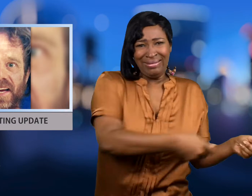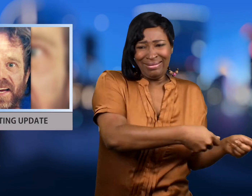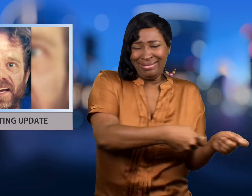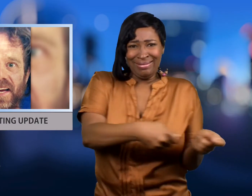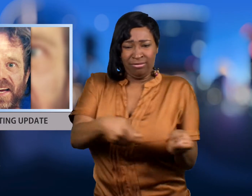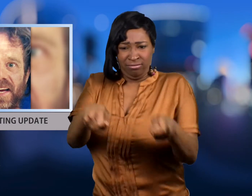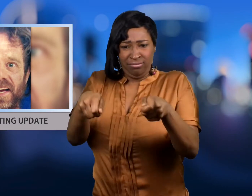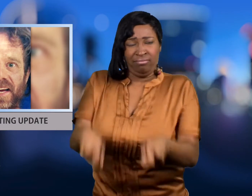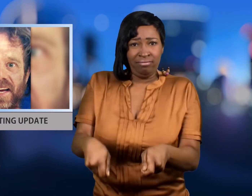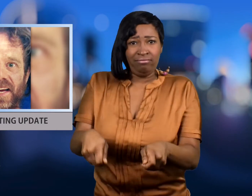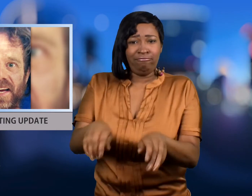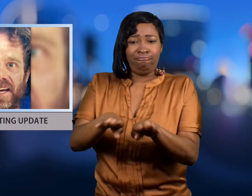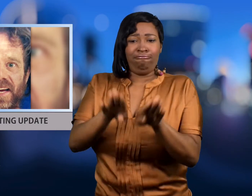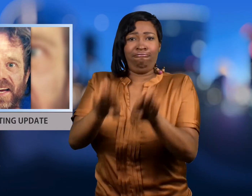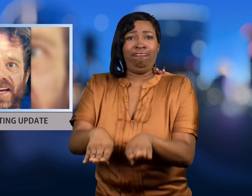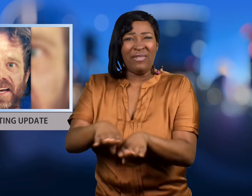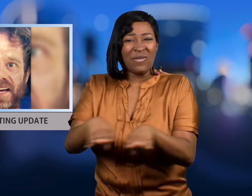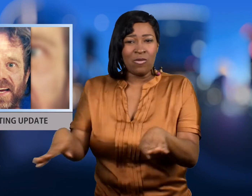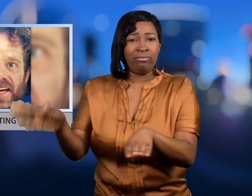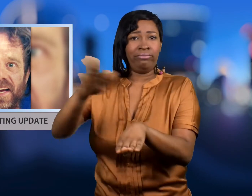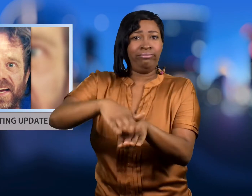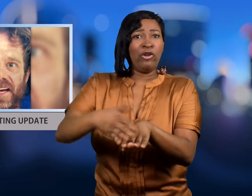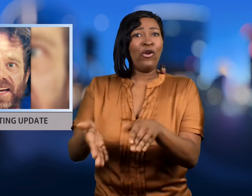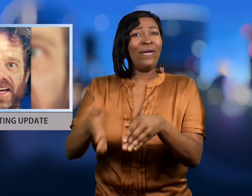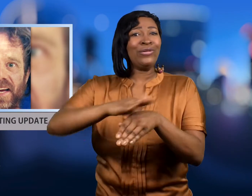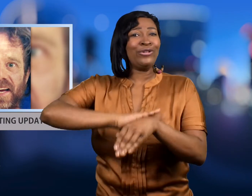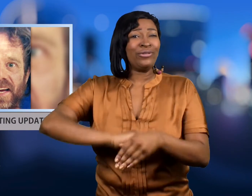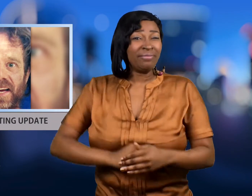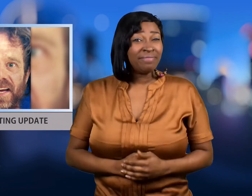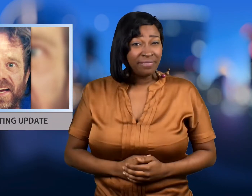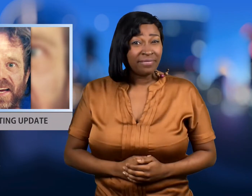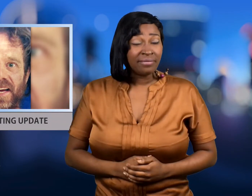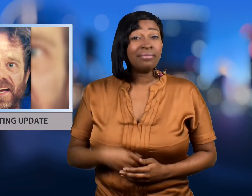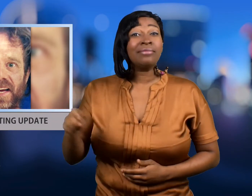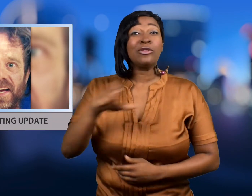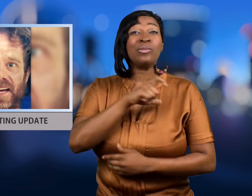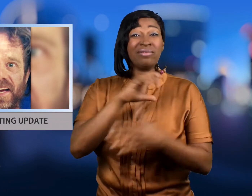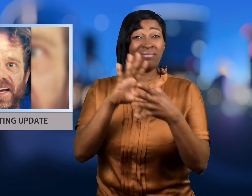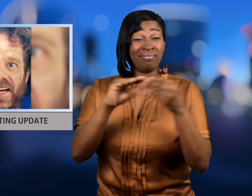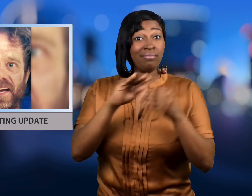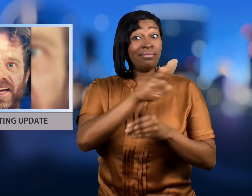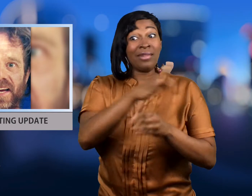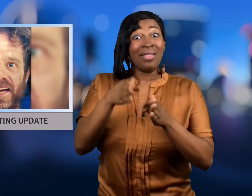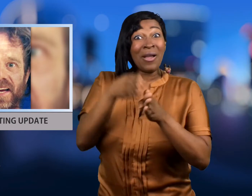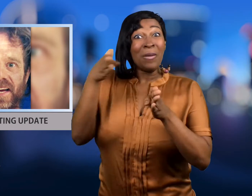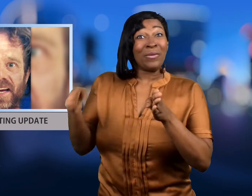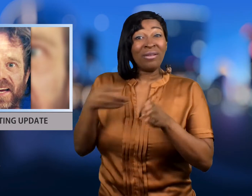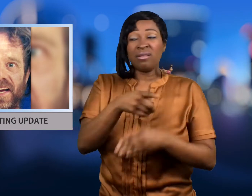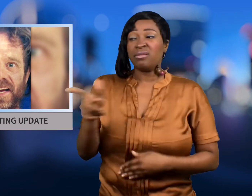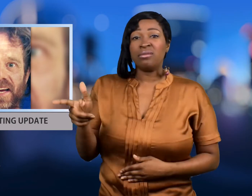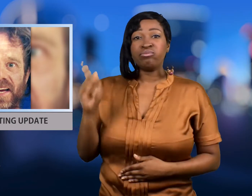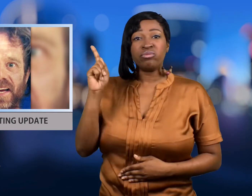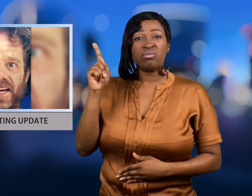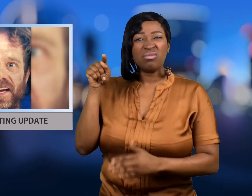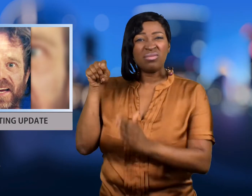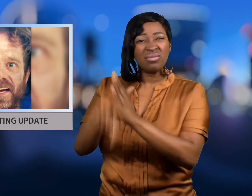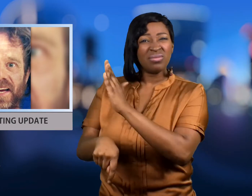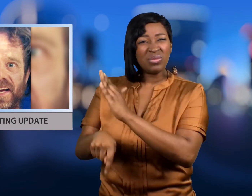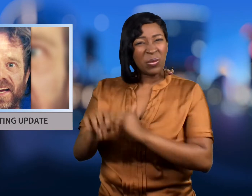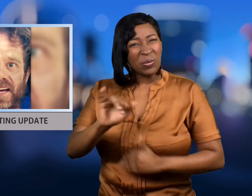under the floor of their house. Police say he shot and killed a neighbor too.